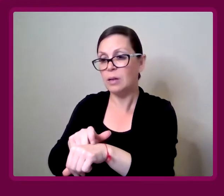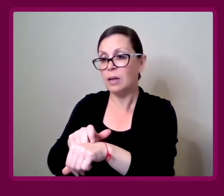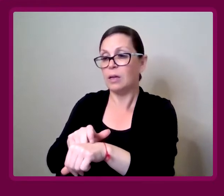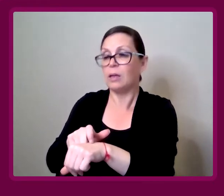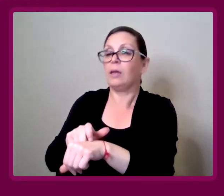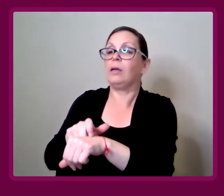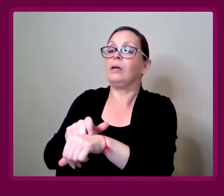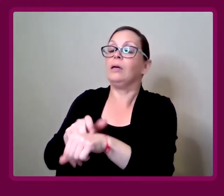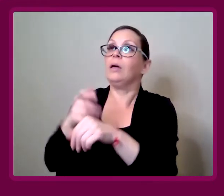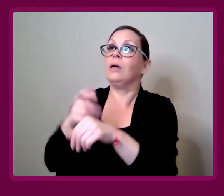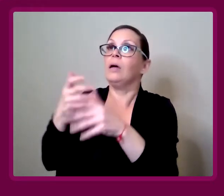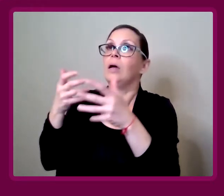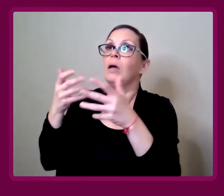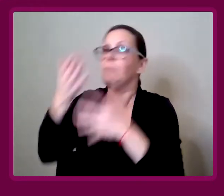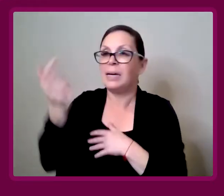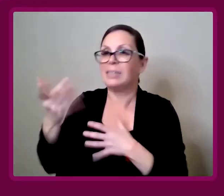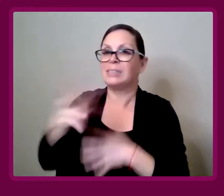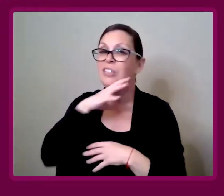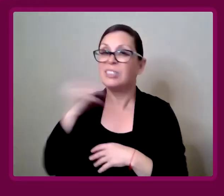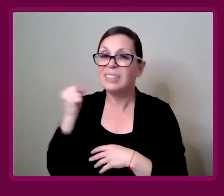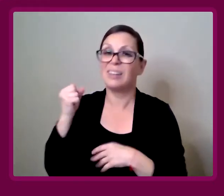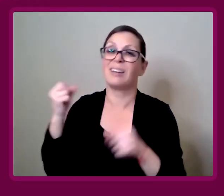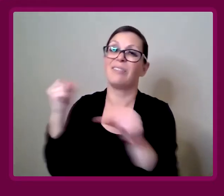every single fight with every single shopkeeper.